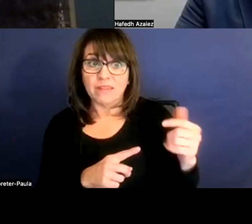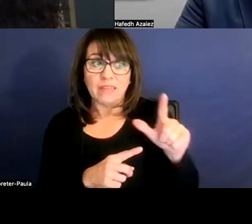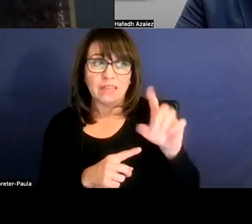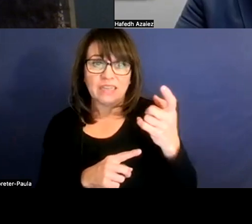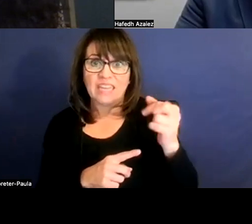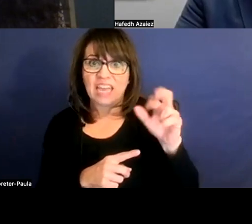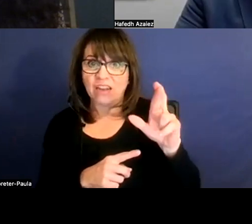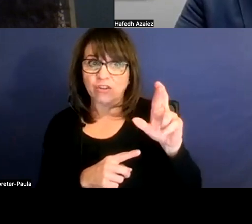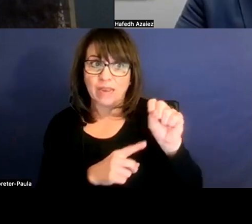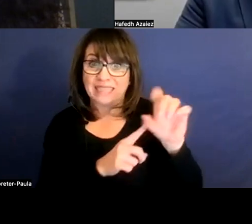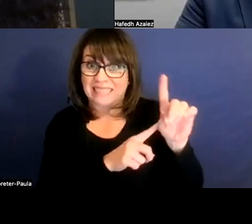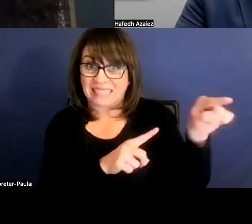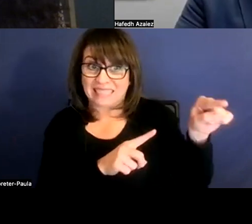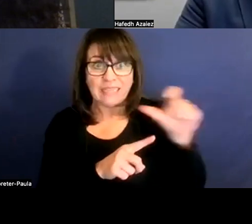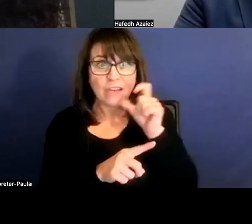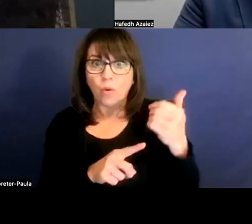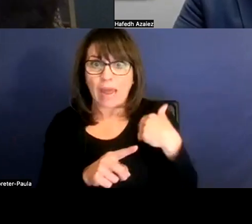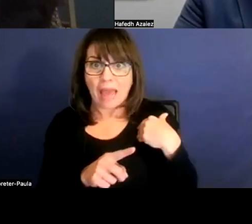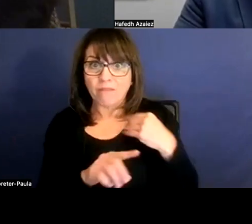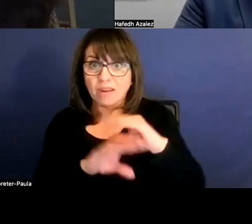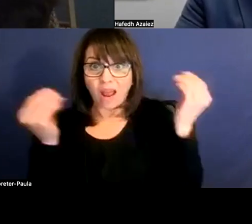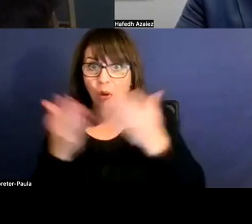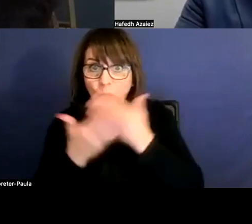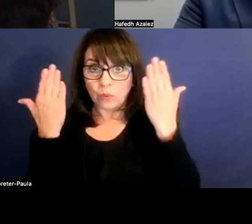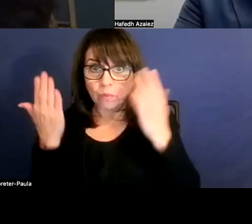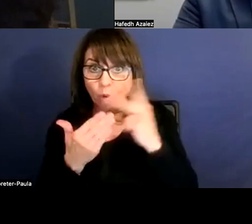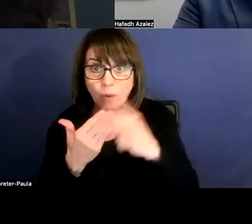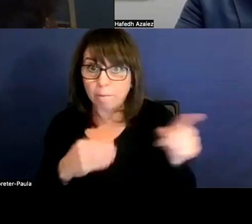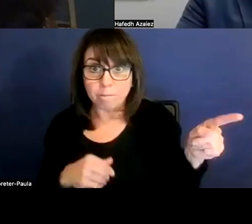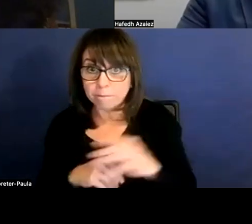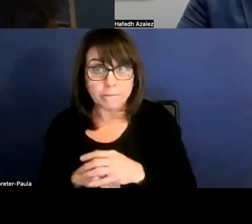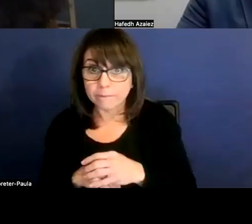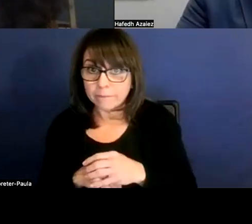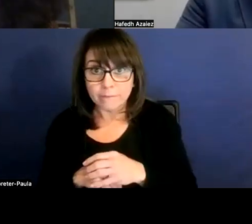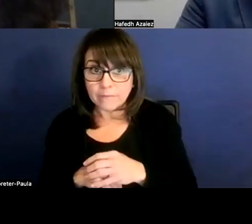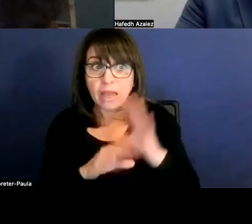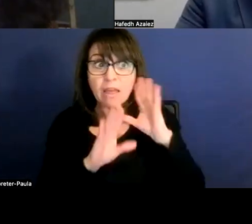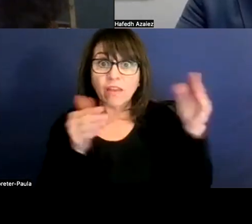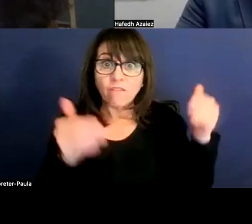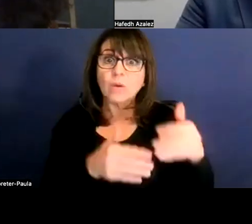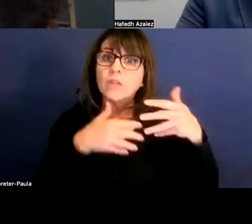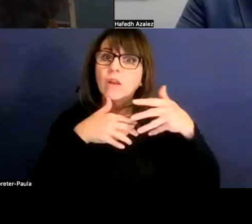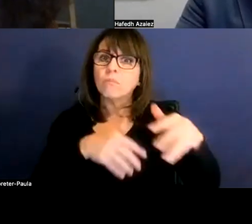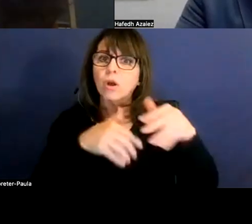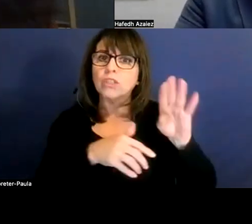they don't have an orchestra program whatsoever, they don't. They only focus on marching band and they do band all day, right?